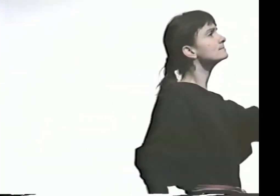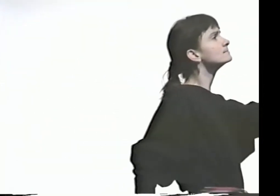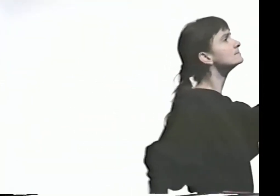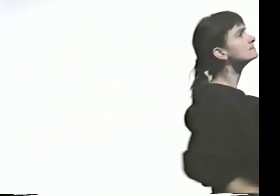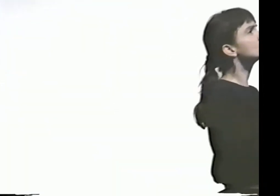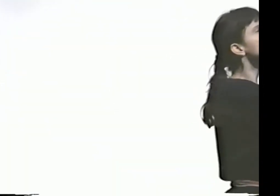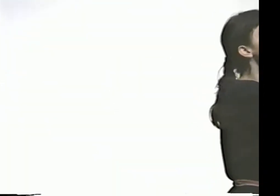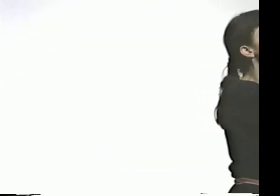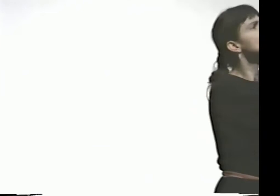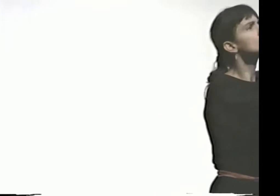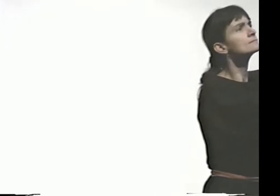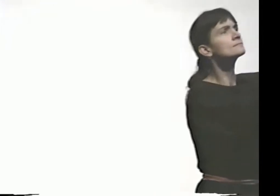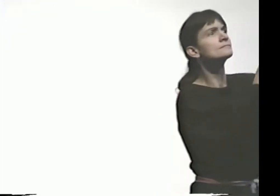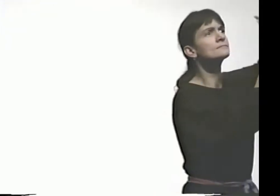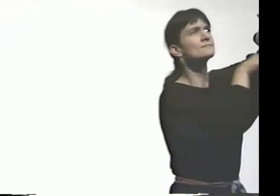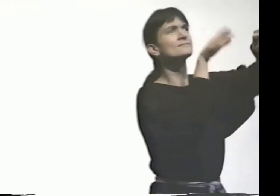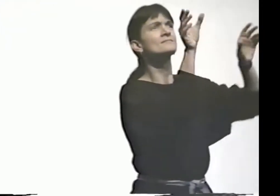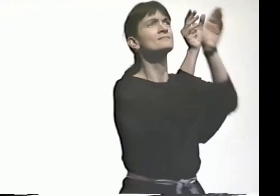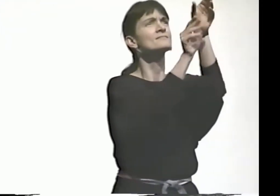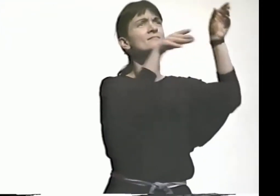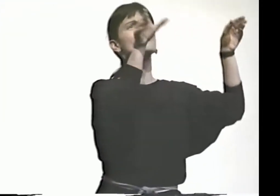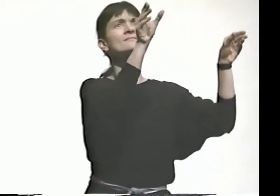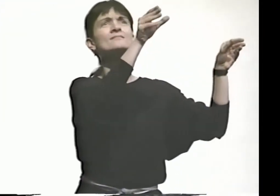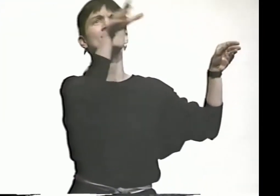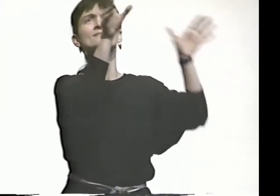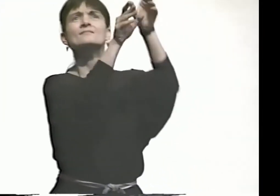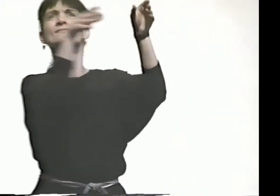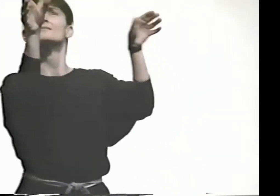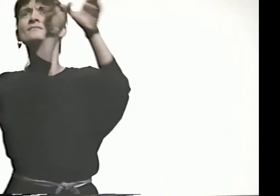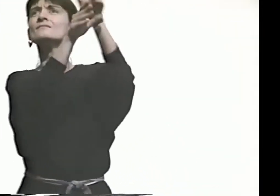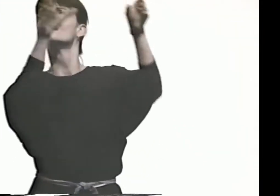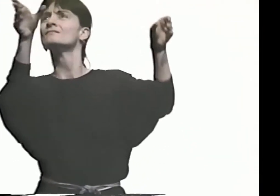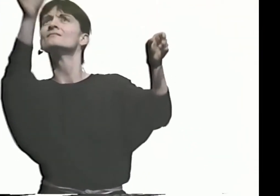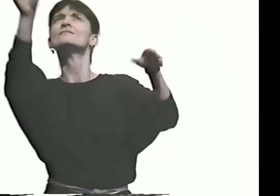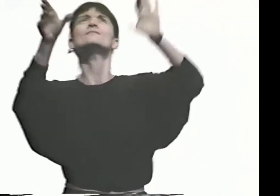I WENT TO THE LIBRARY. I WAS LOOKING THROUGH THE BOOK STACKS.